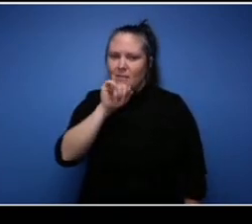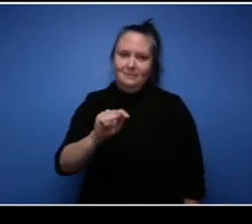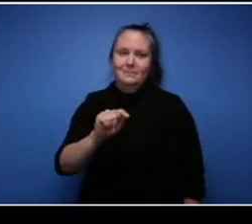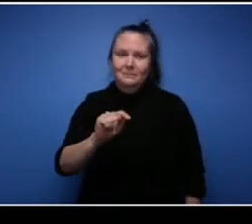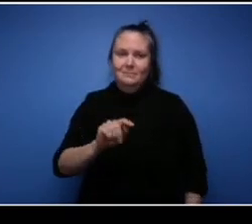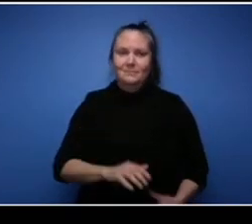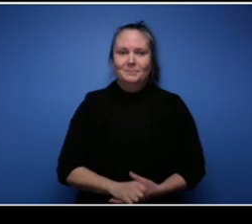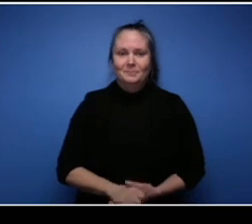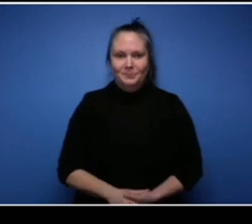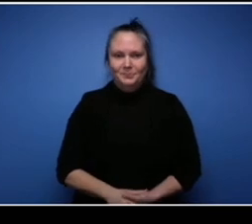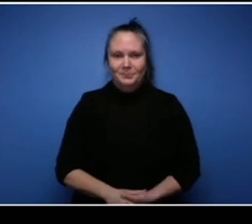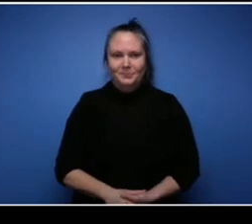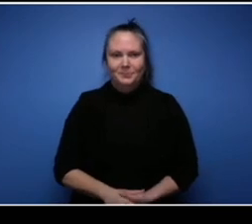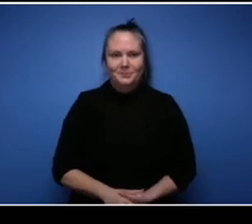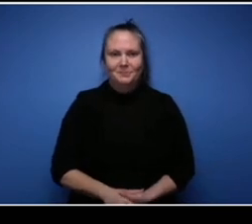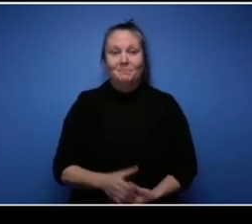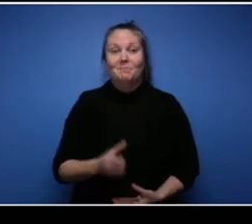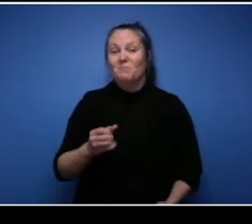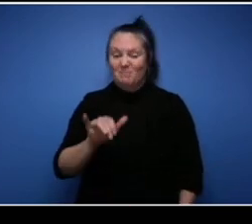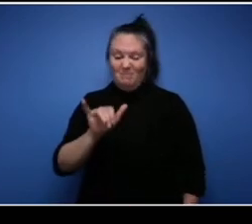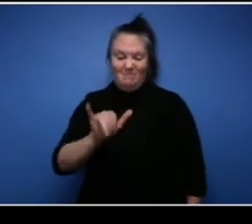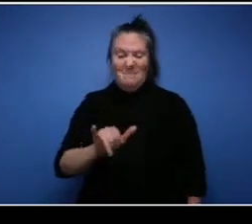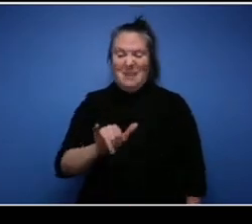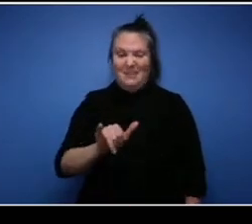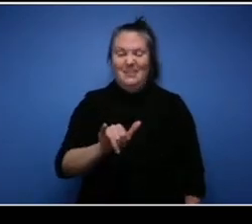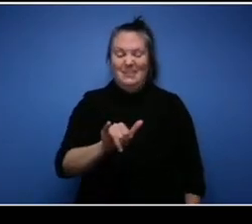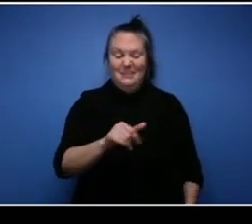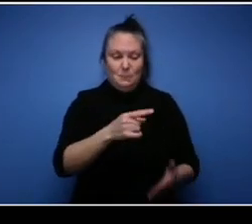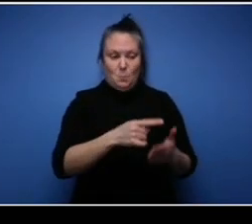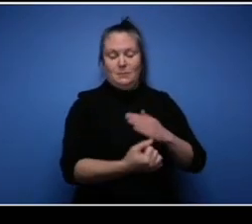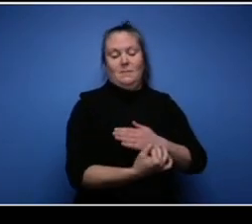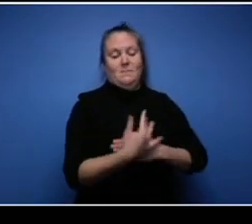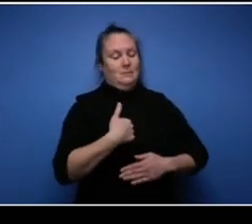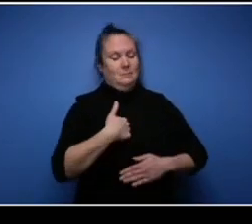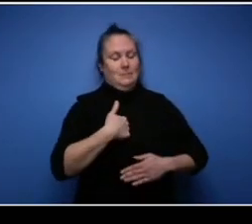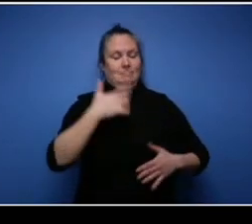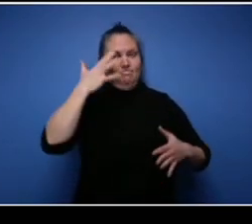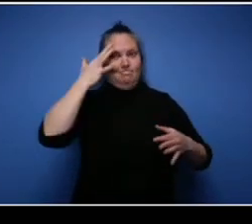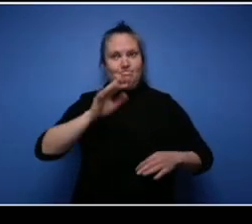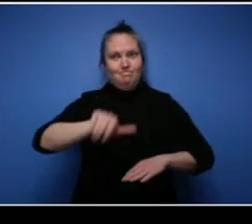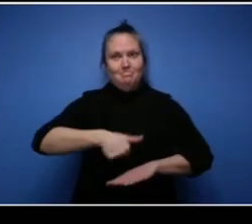So that's what influence that's what influenced me.